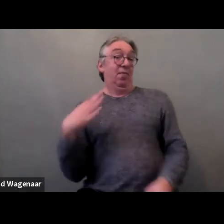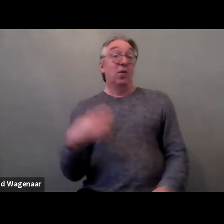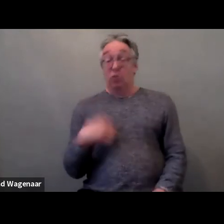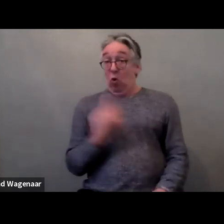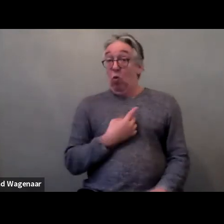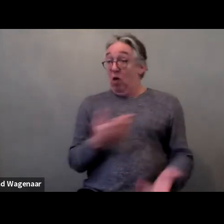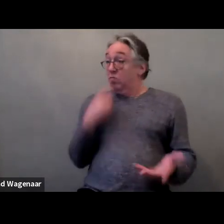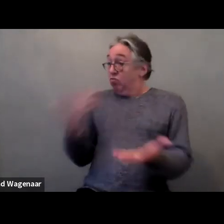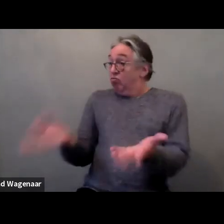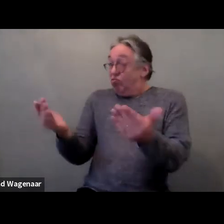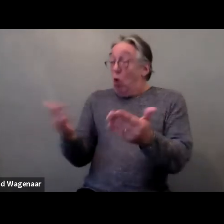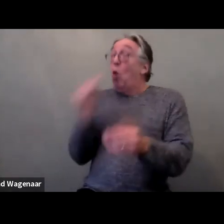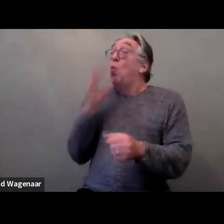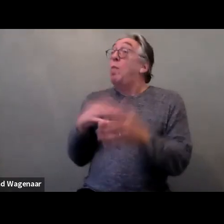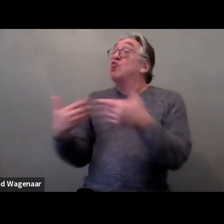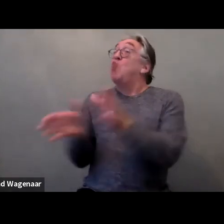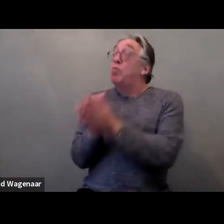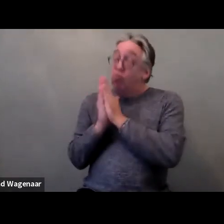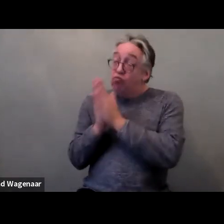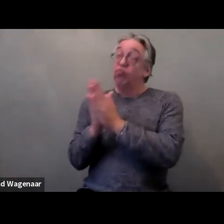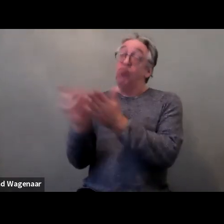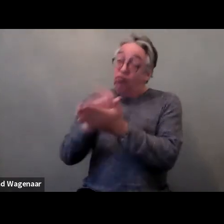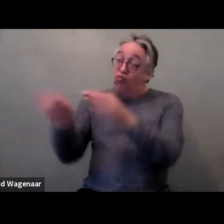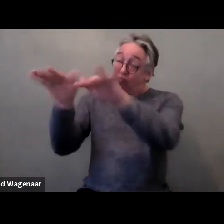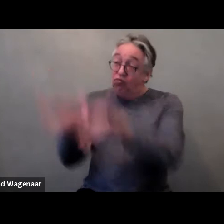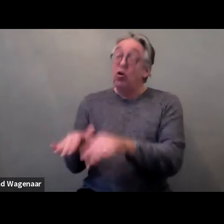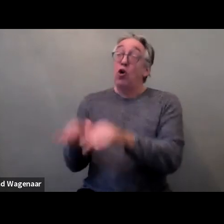to continue this and keep engaged with GREVIO